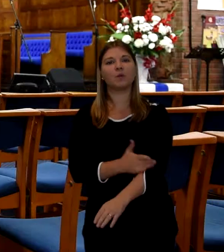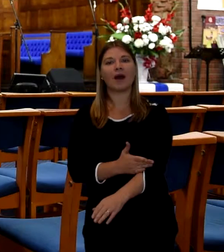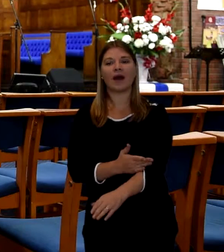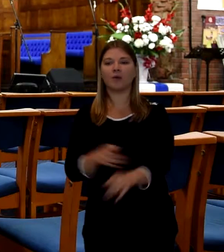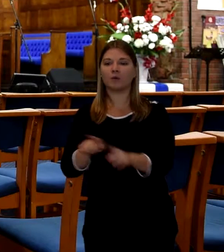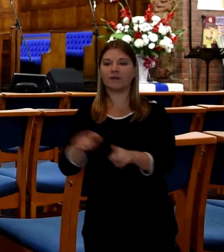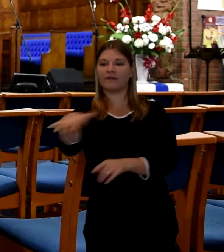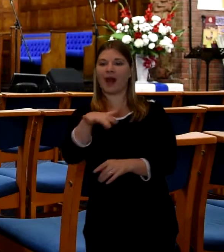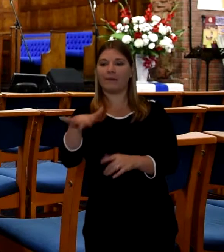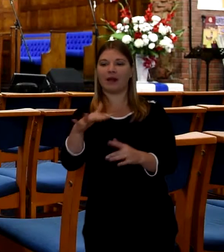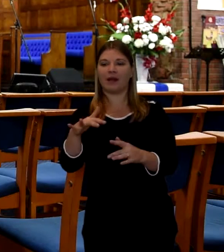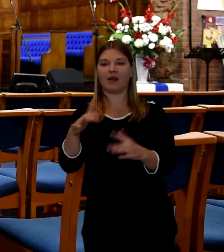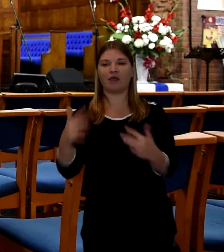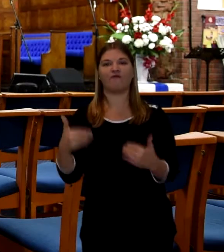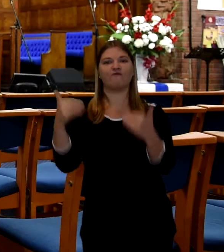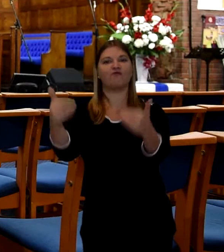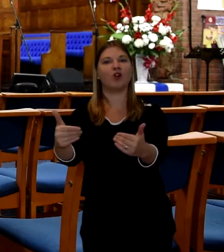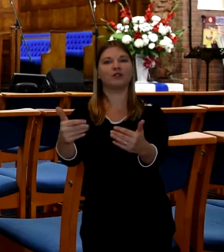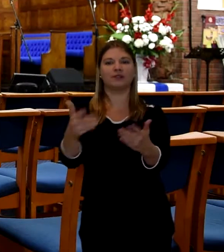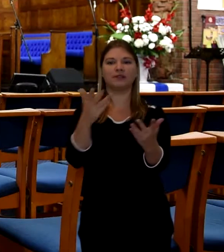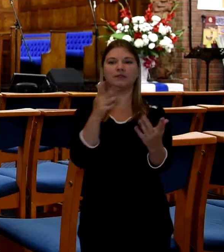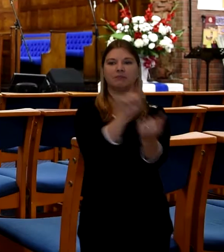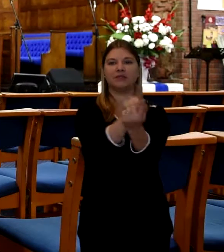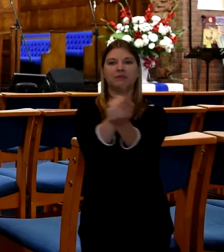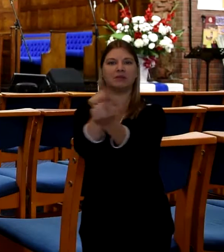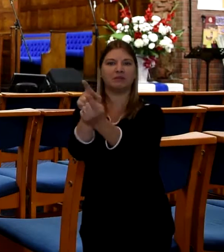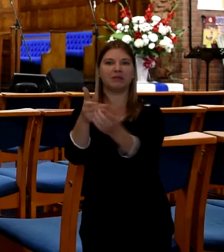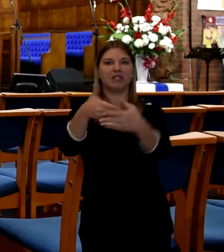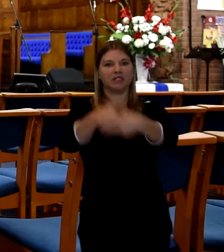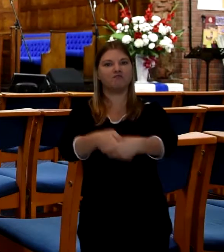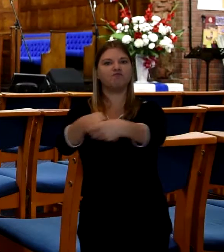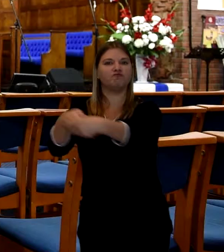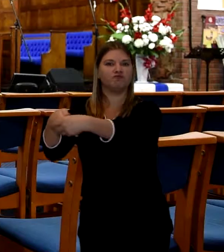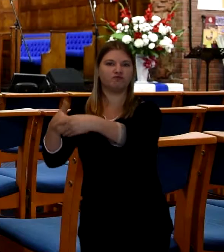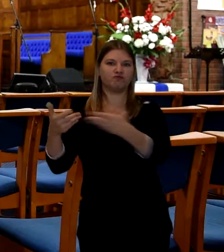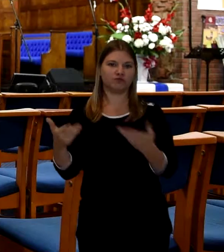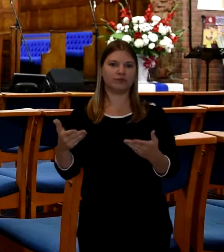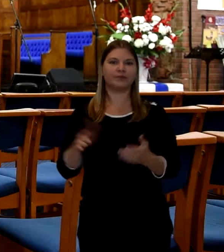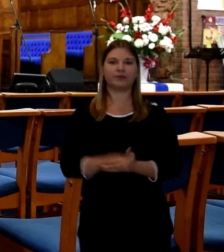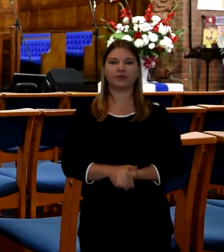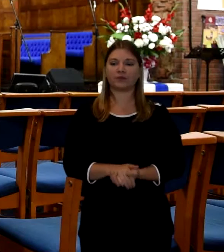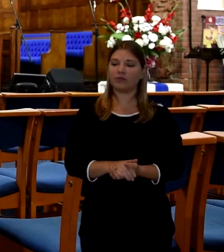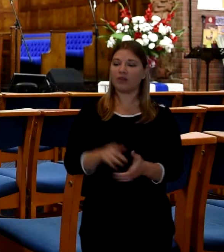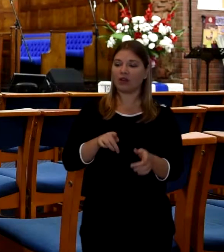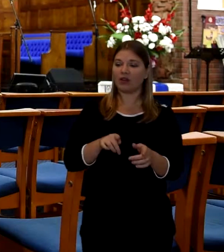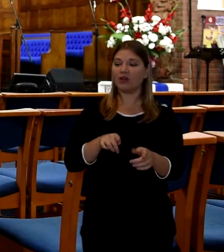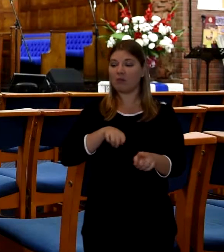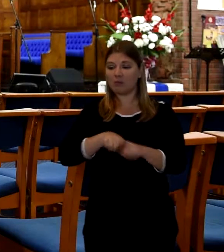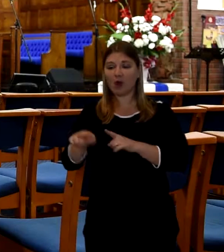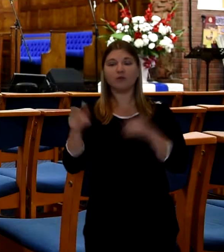Very few people don't have the coffin open. If it's an RTA or something like that and they've